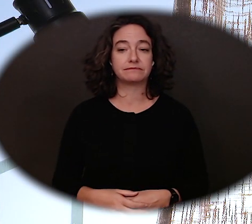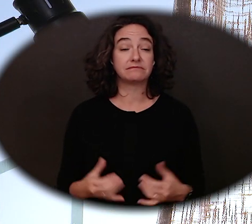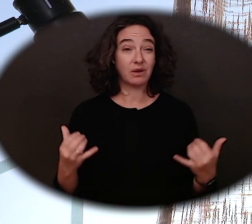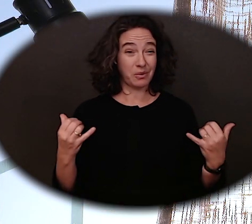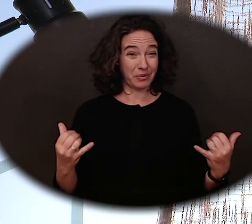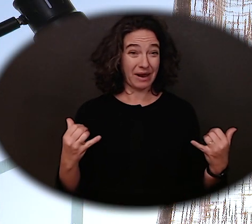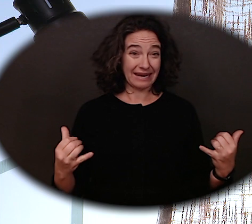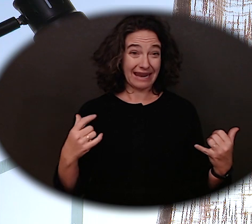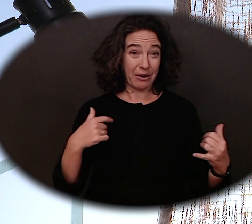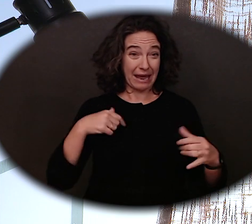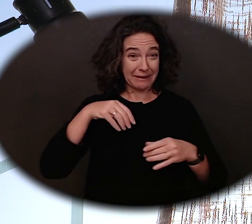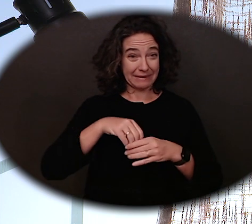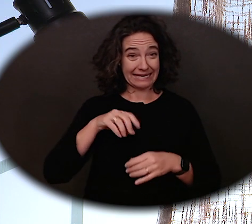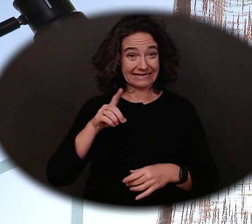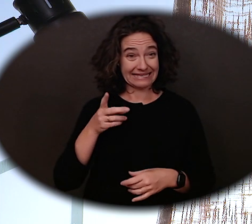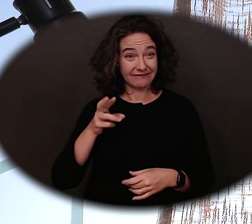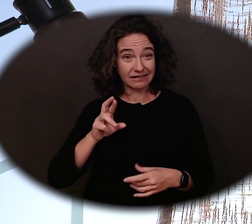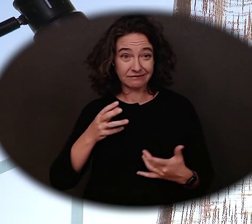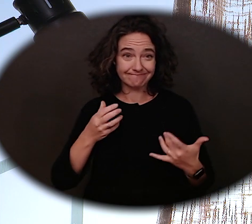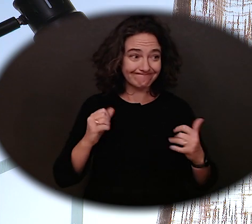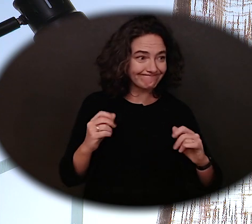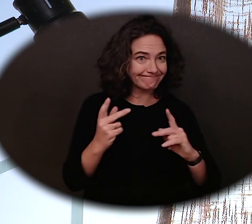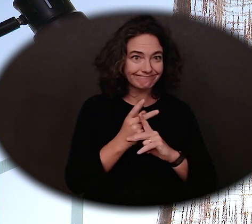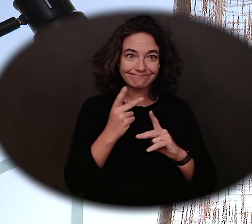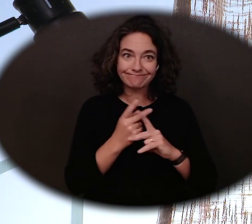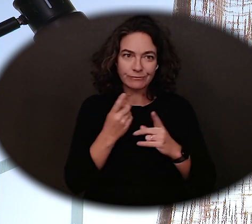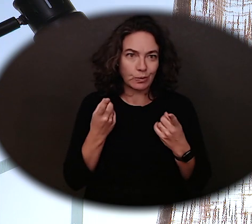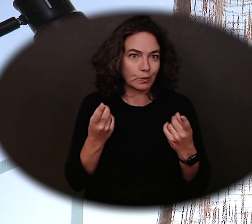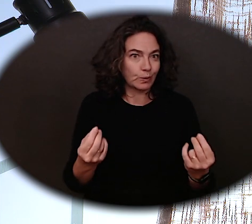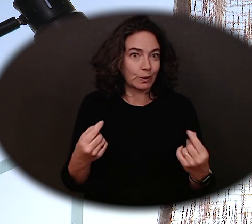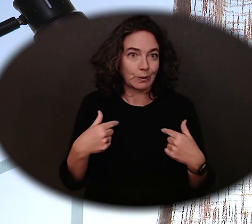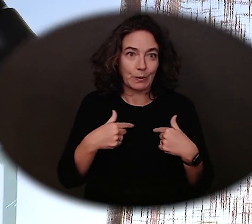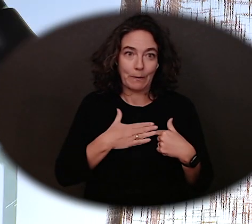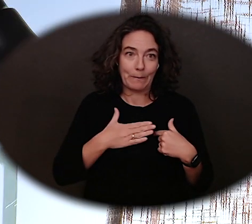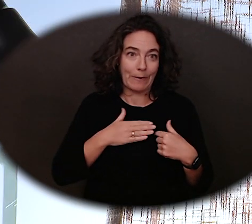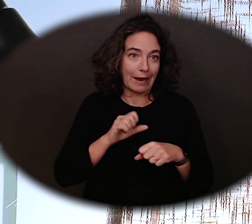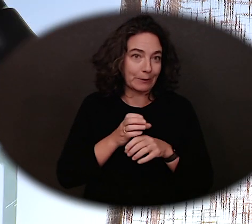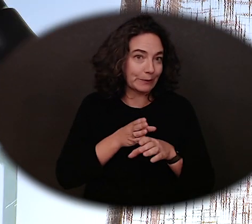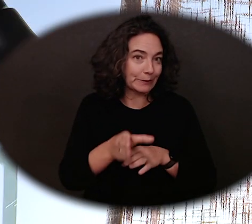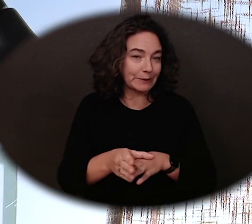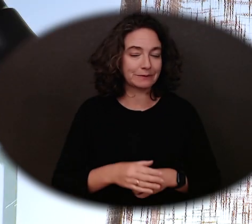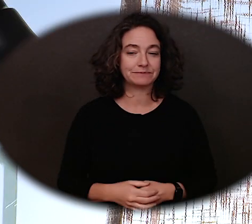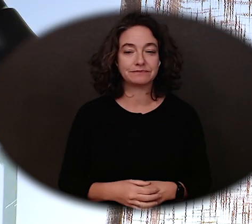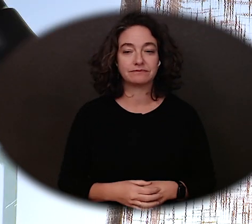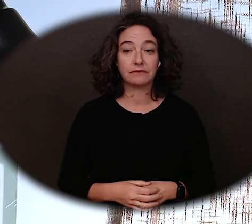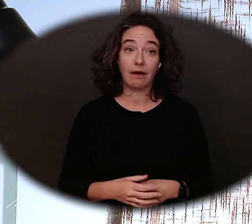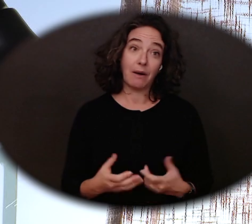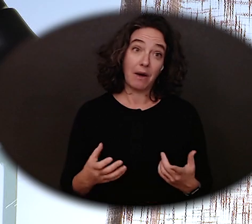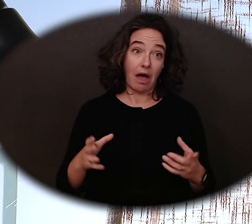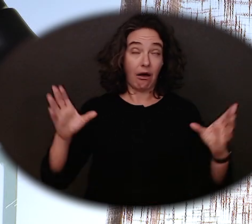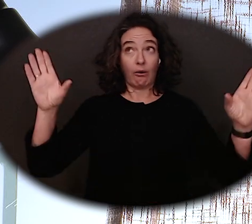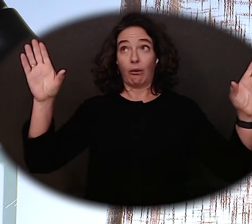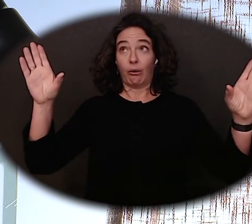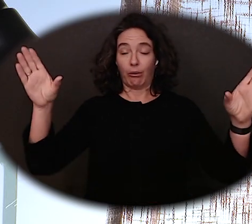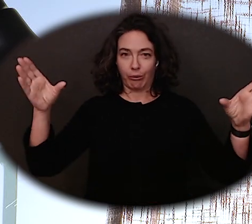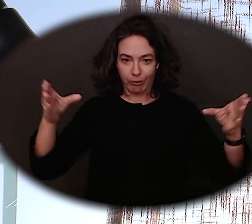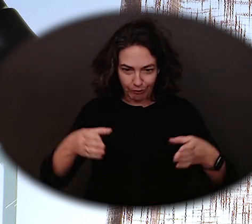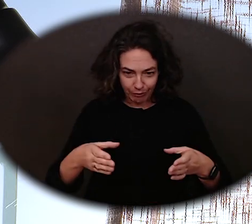to try and figure out what I'm trying to do in my career. I was able to at least narrow down and come up with a plan.